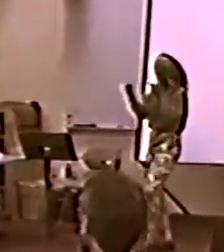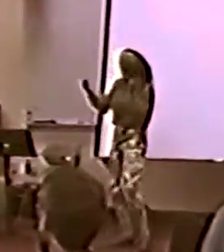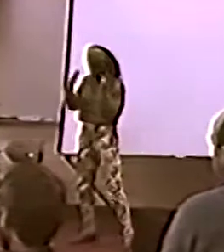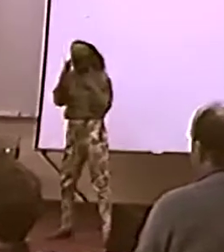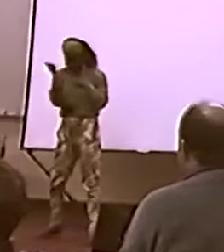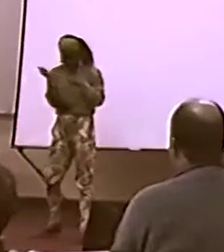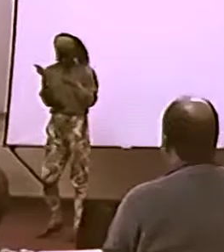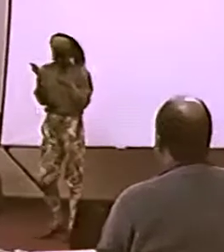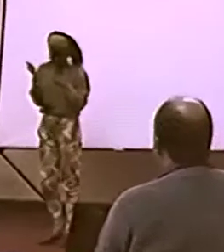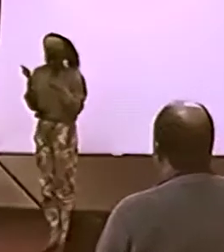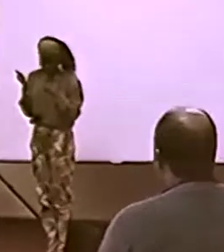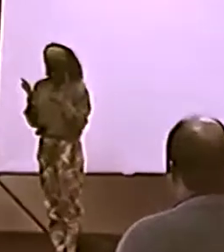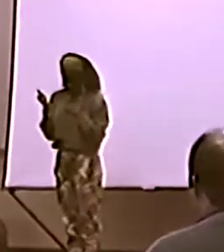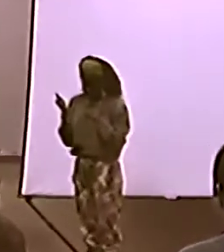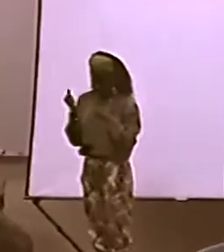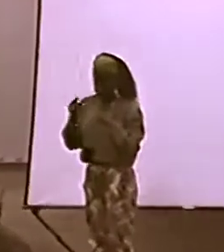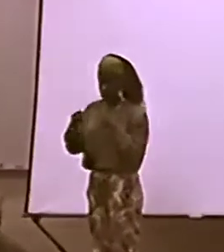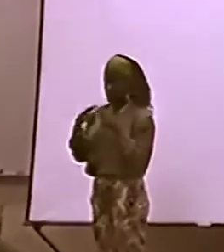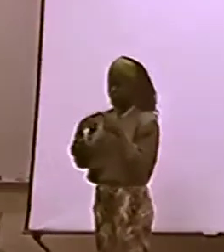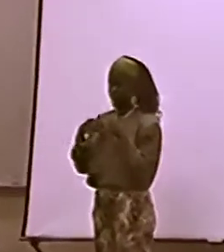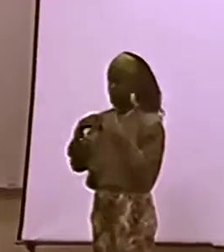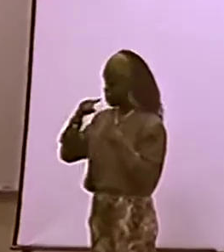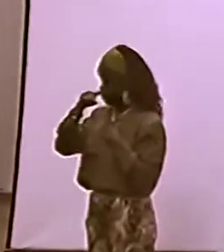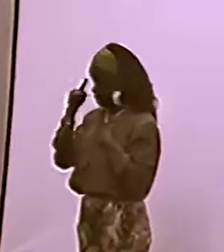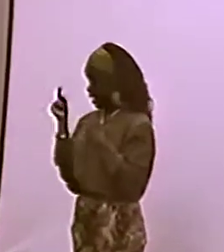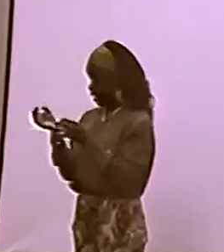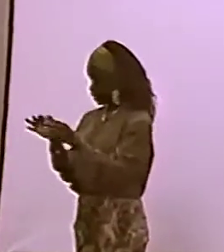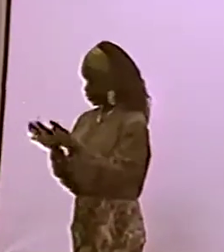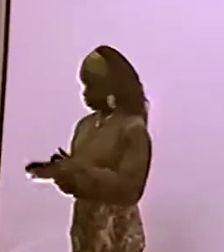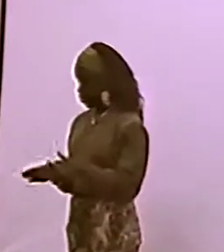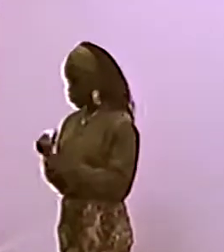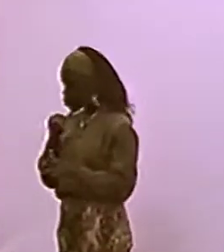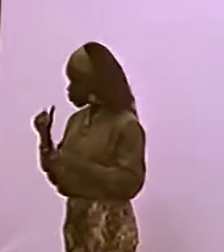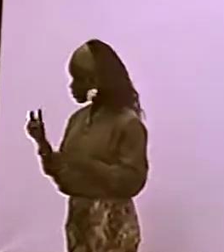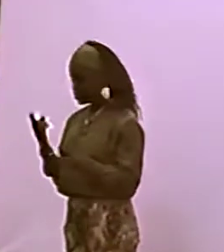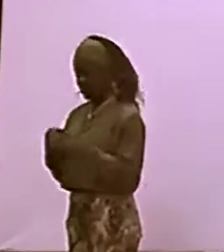SO WE DON'T HAVE A CLAIM FOR THAT TO BE .